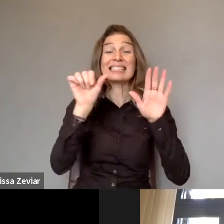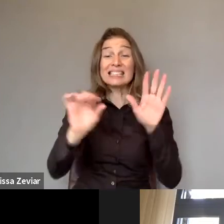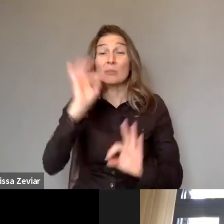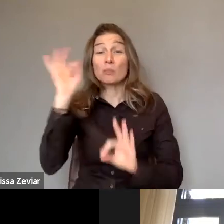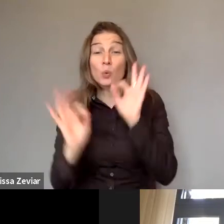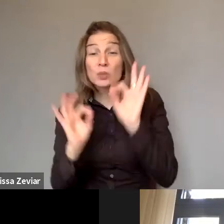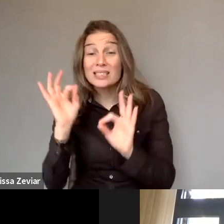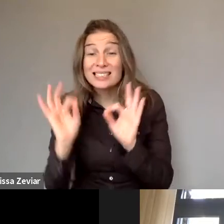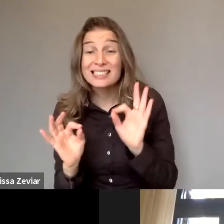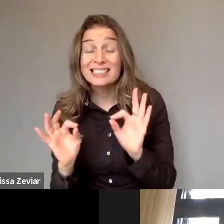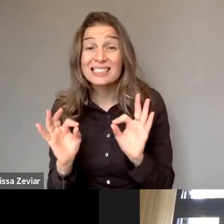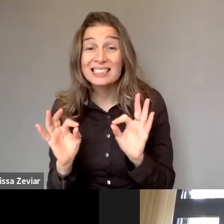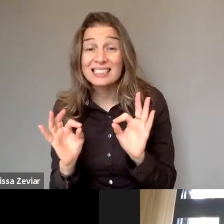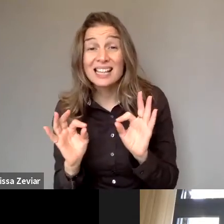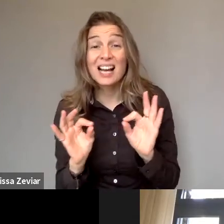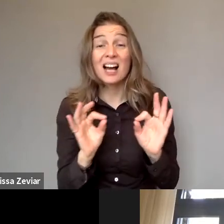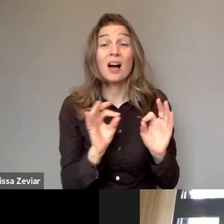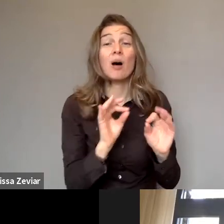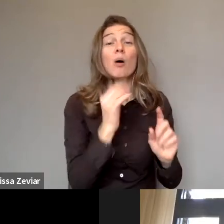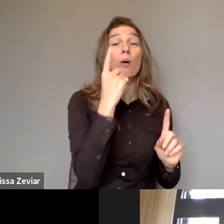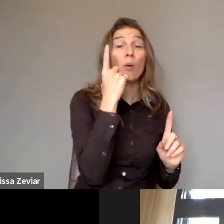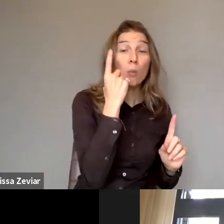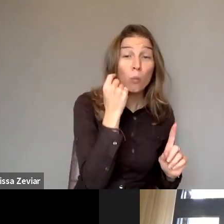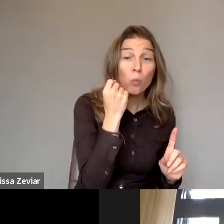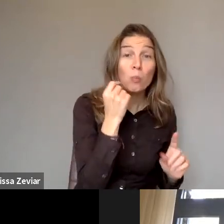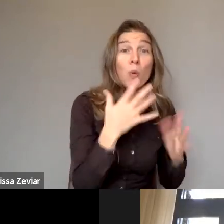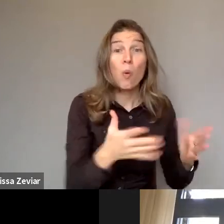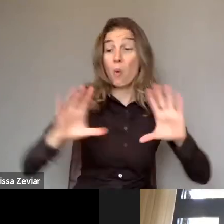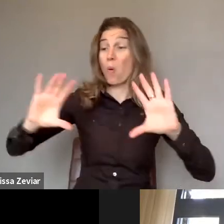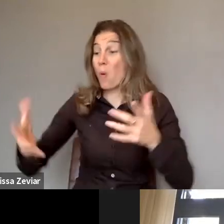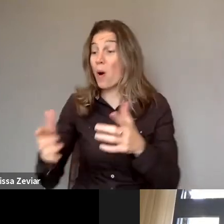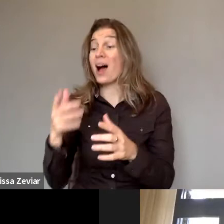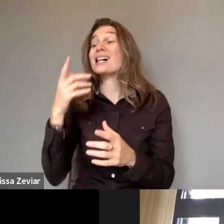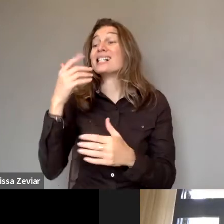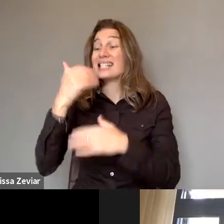or that 60% of the people with disabilities are women,